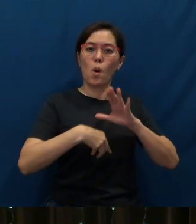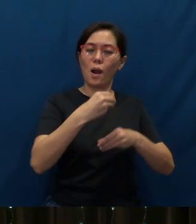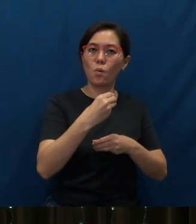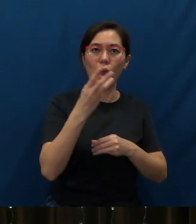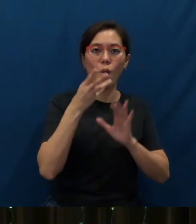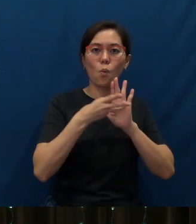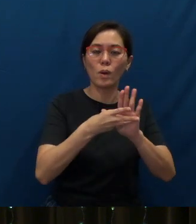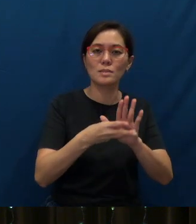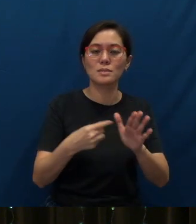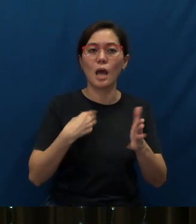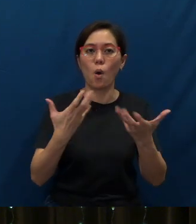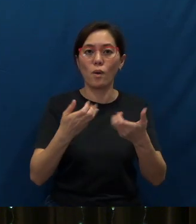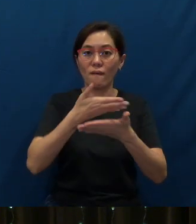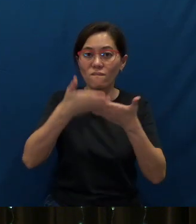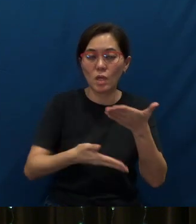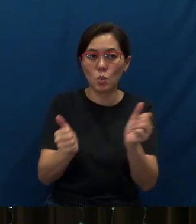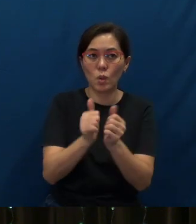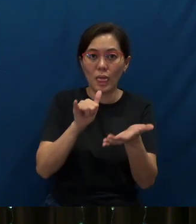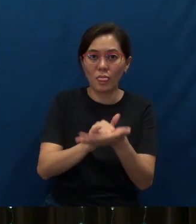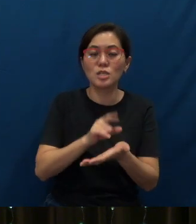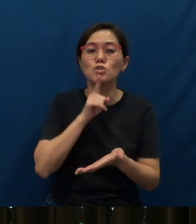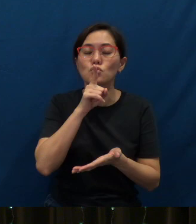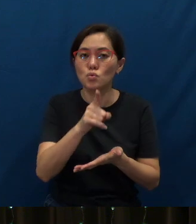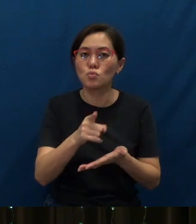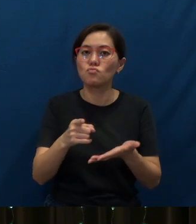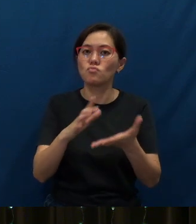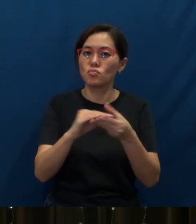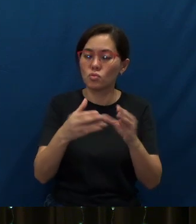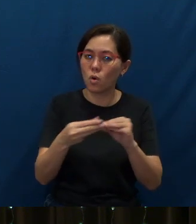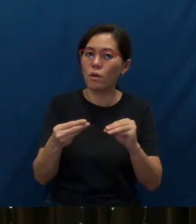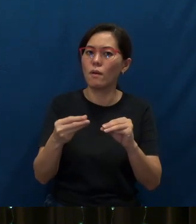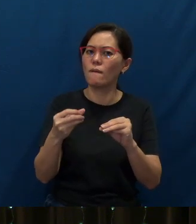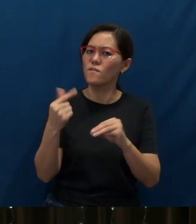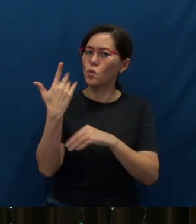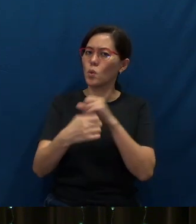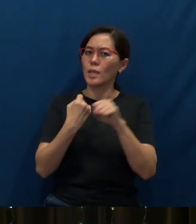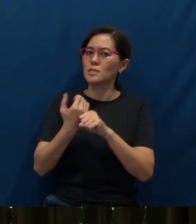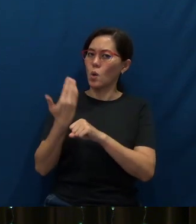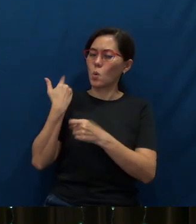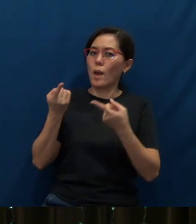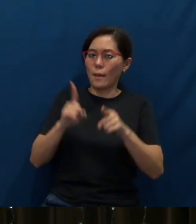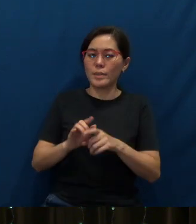I want to close with this true incident that happened several years ago. You know, there was this businessman.